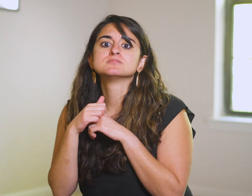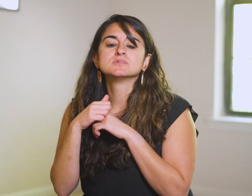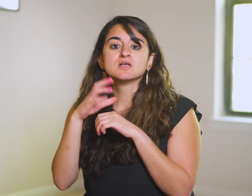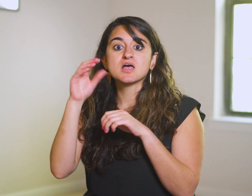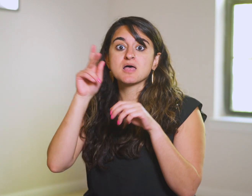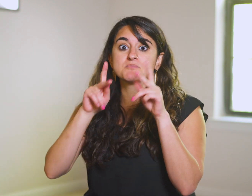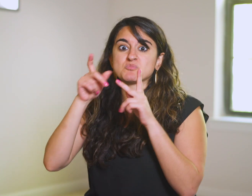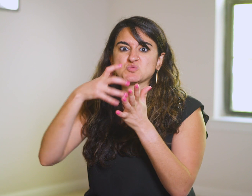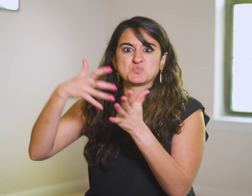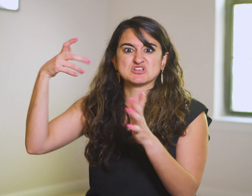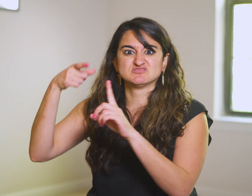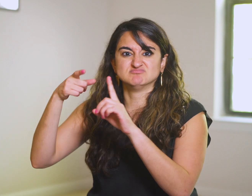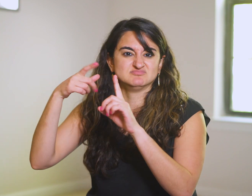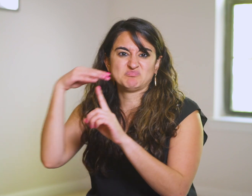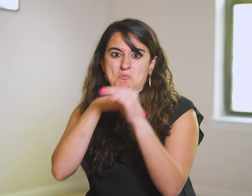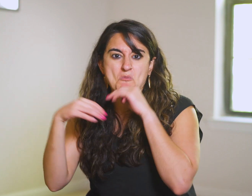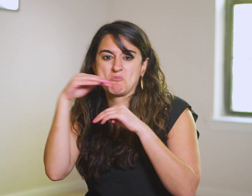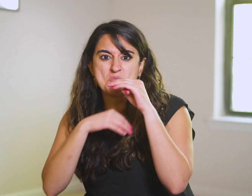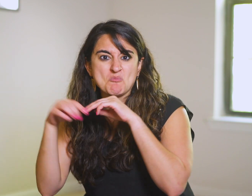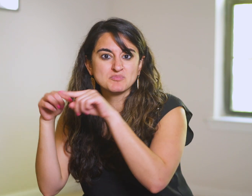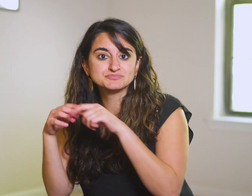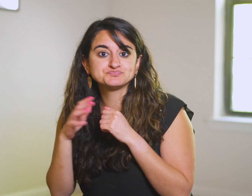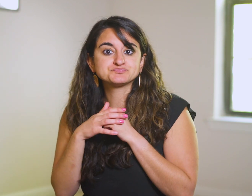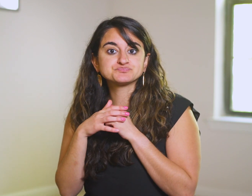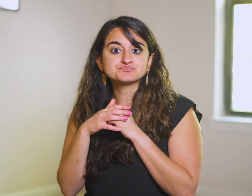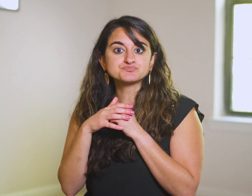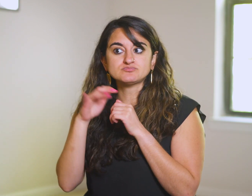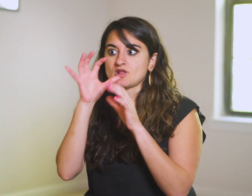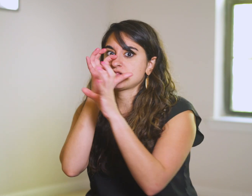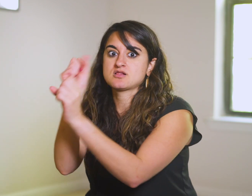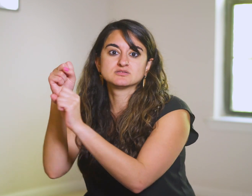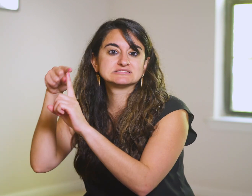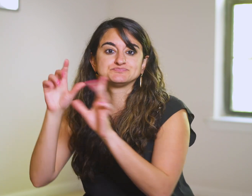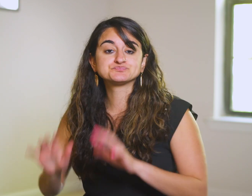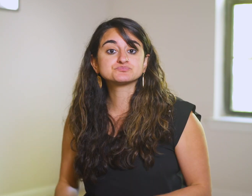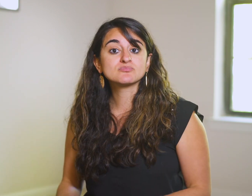and the deceitfulness of riches.